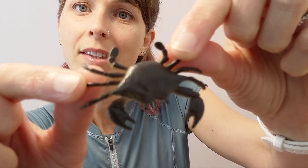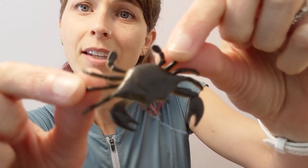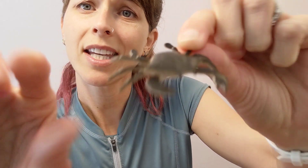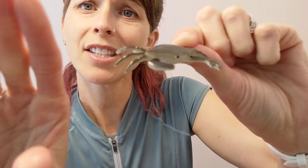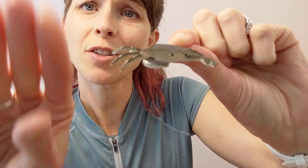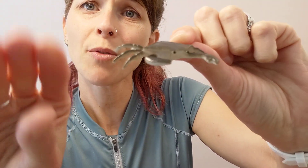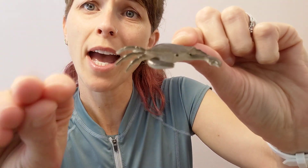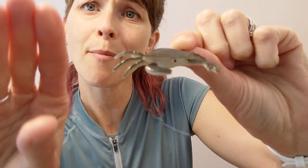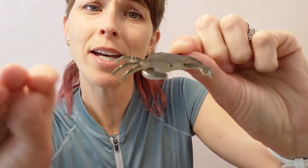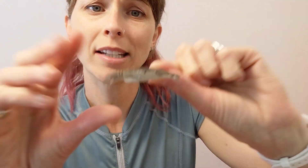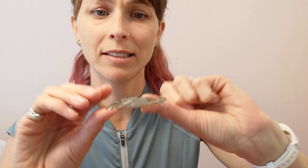It's a crab.